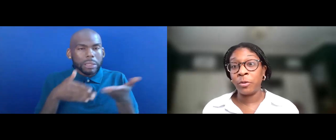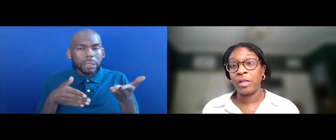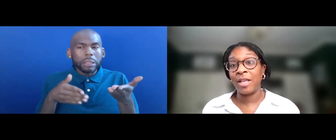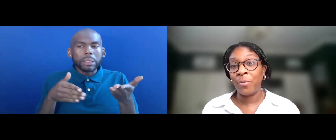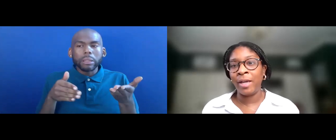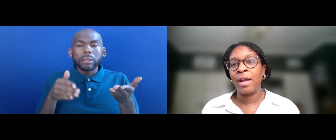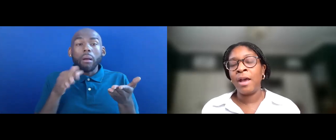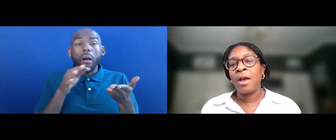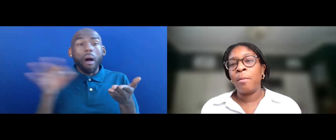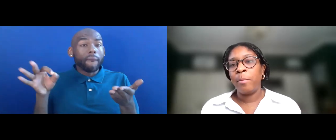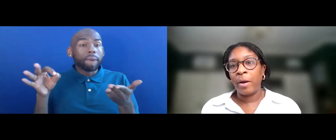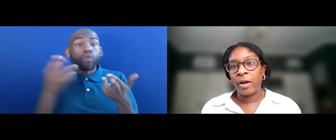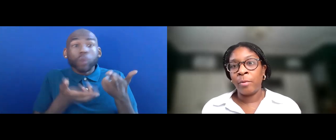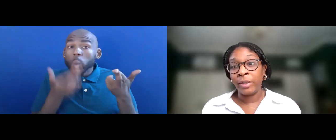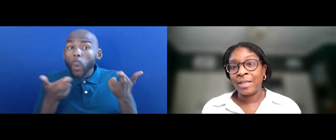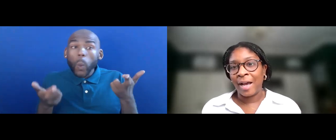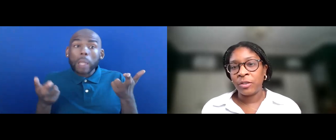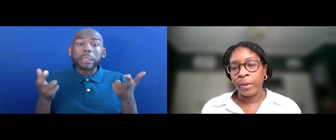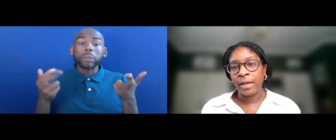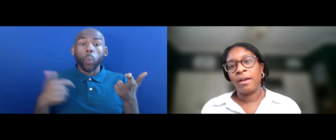RESOURCE THAT WE RELEASED LAST WEEK.